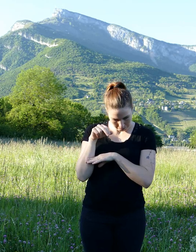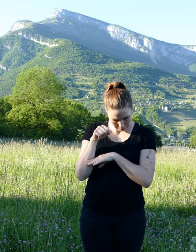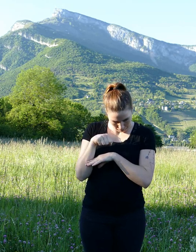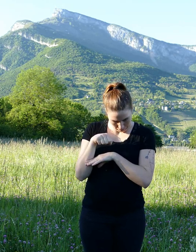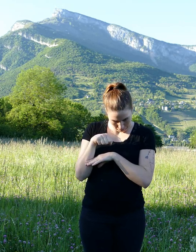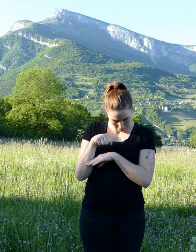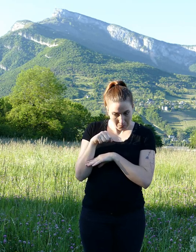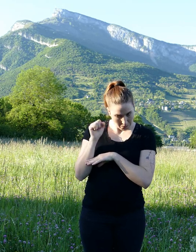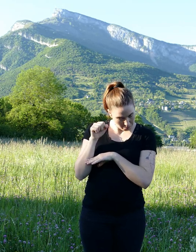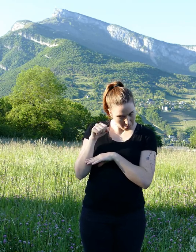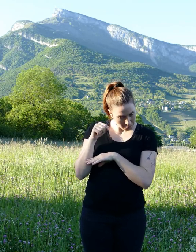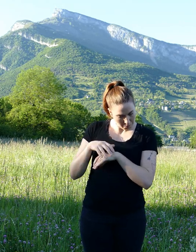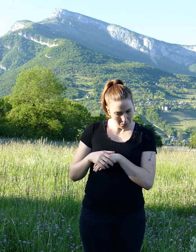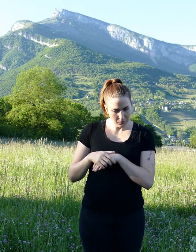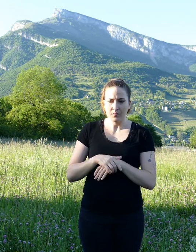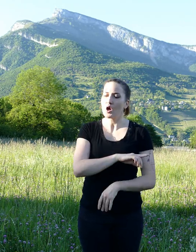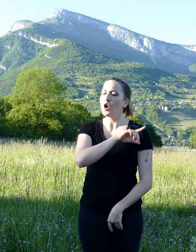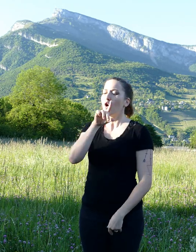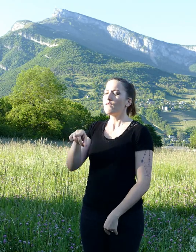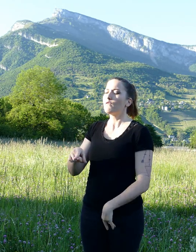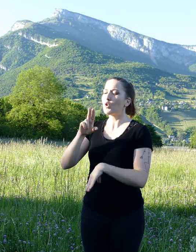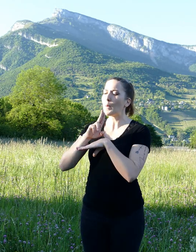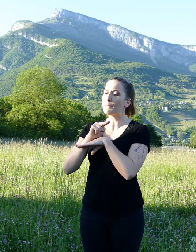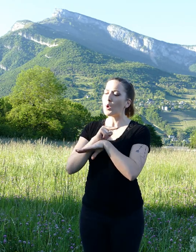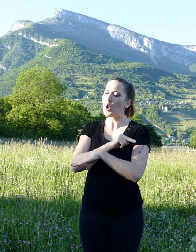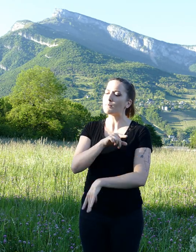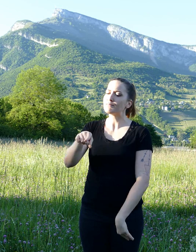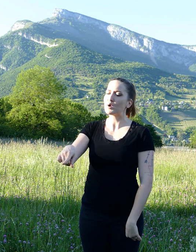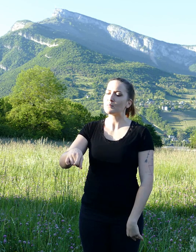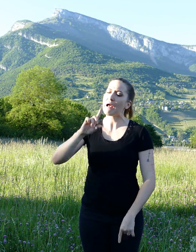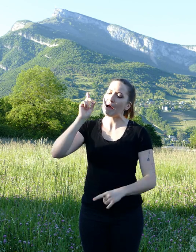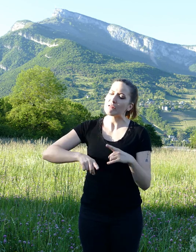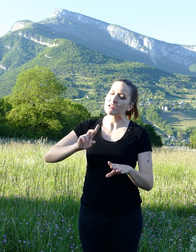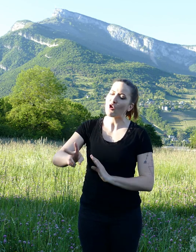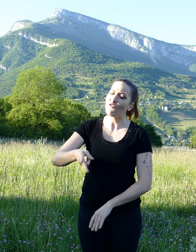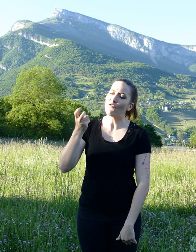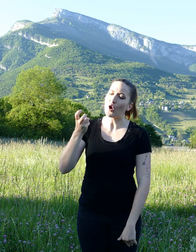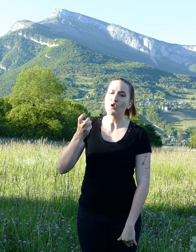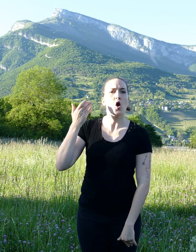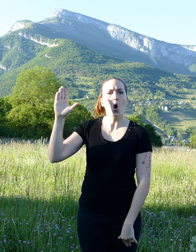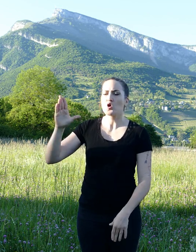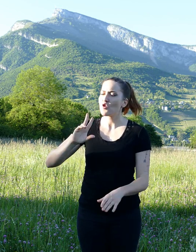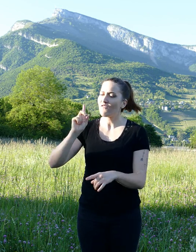You young gerbil, I must remind you that it is formally forbidden to steal nuts or anything else for instance.